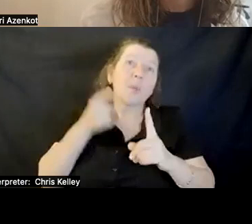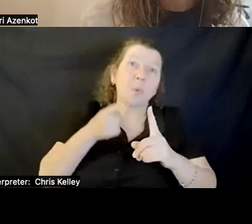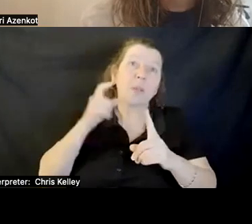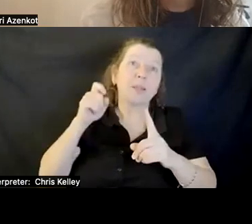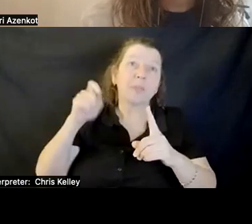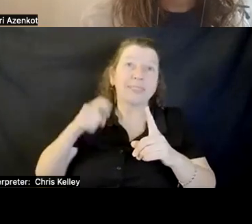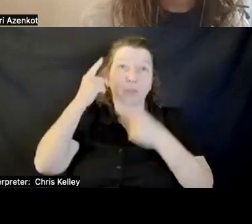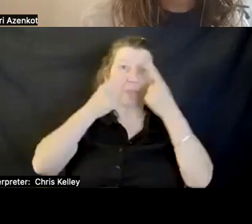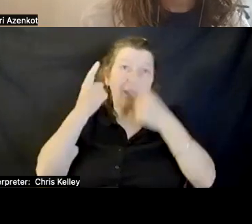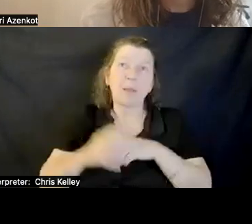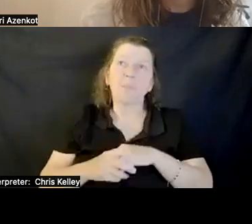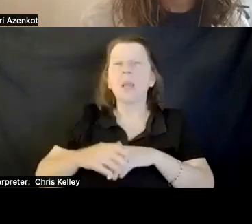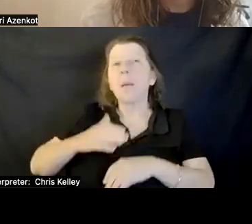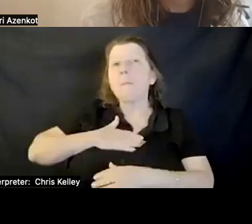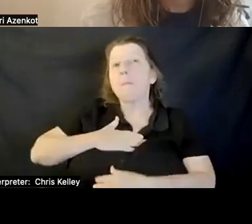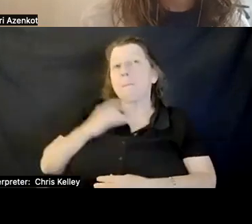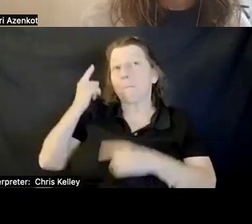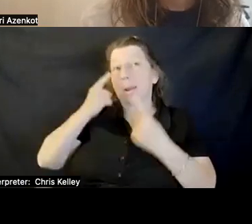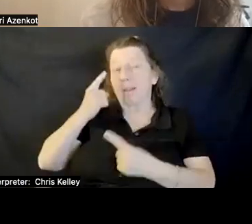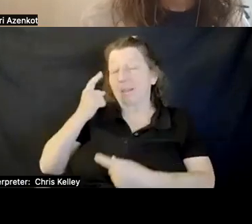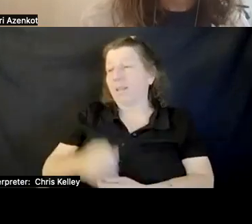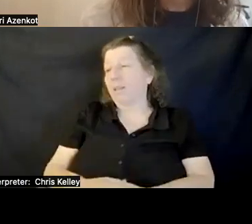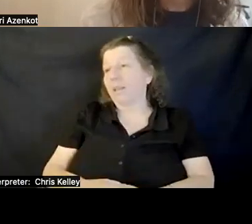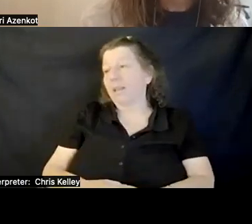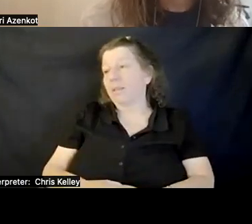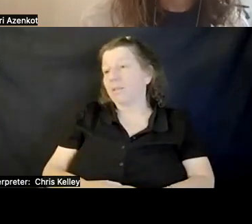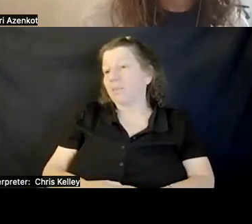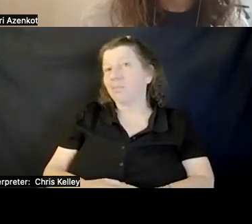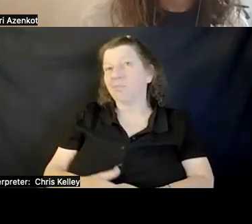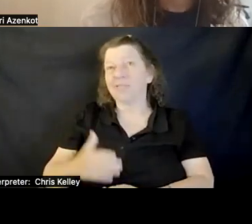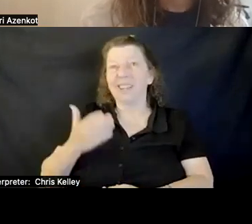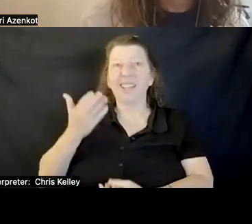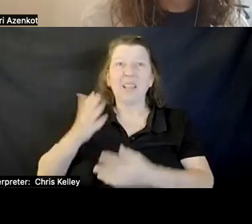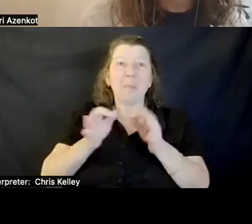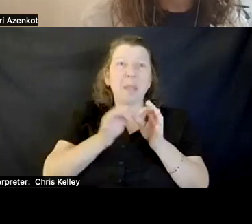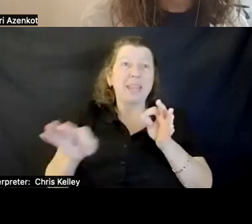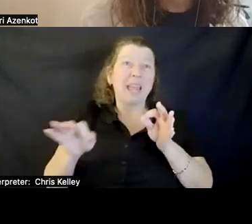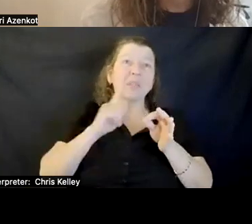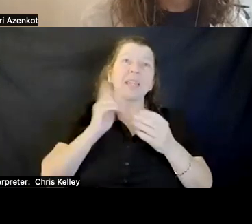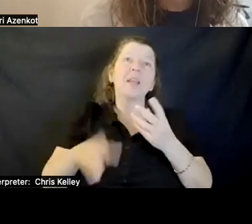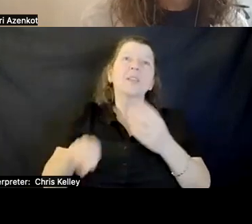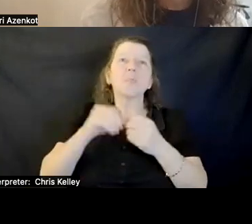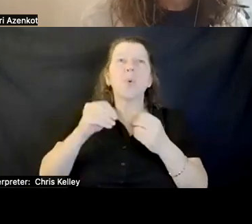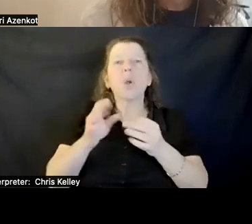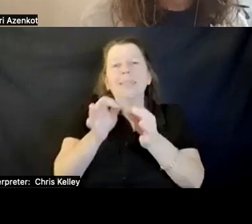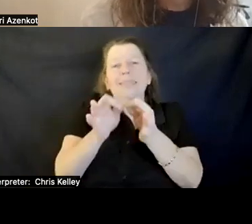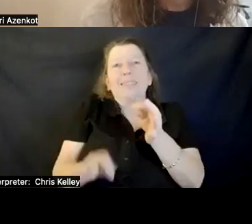IN MY MIND, I THINK MAYBE CAPTIONING IS A BIT MORE STRAIGHTFORWARD IN TERMS OF TAKING THE GUIDELINES